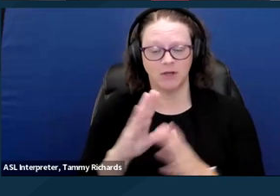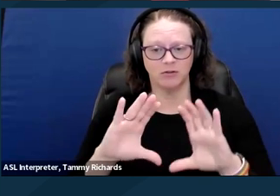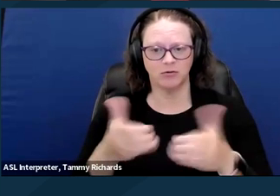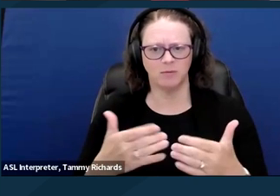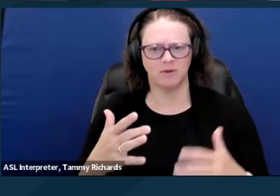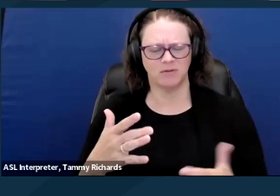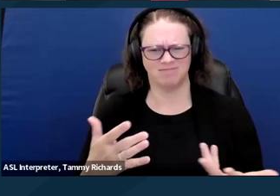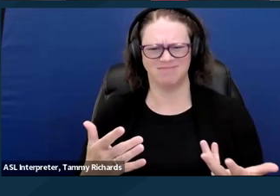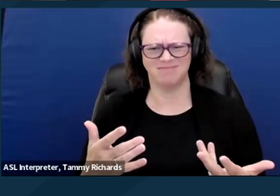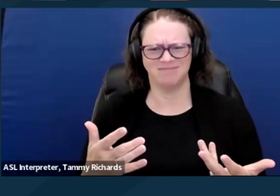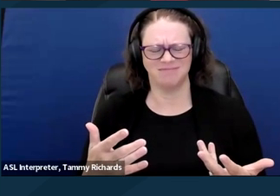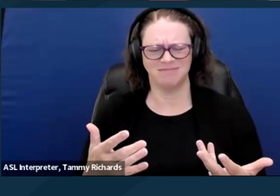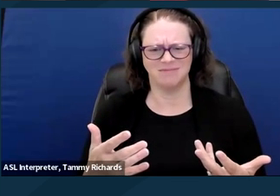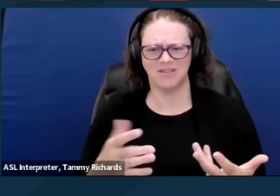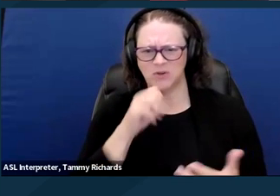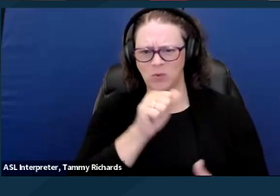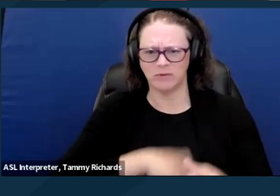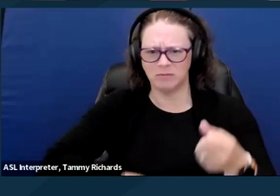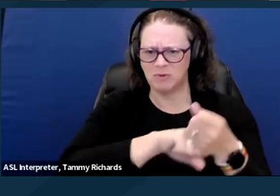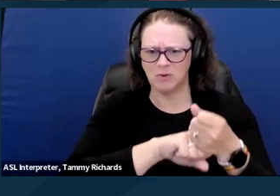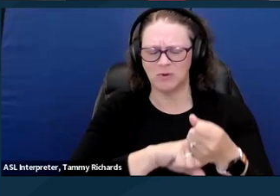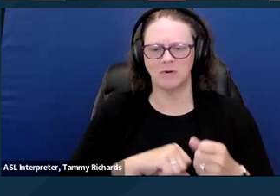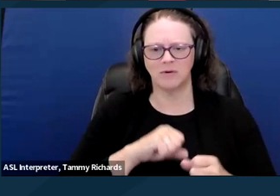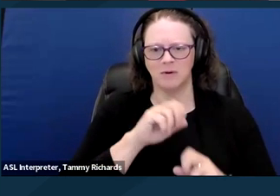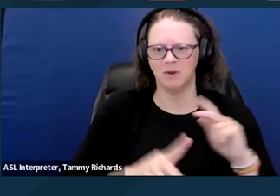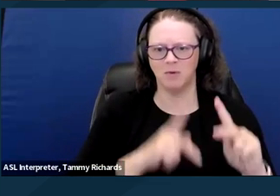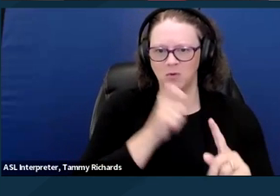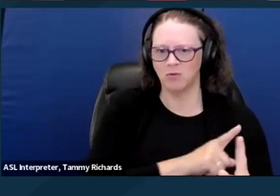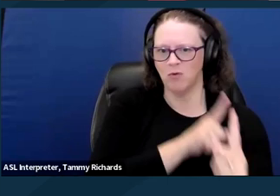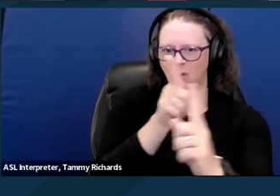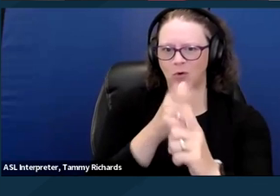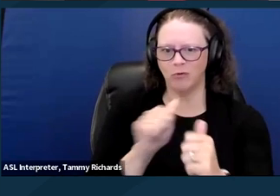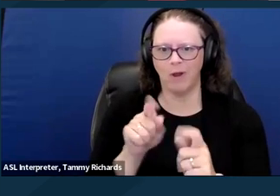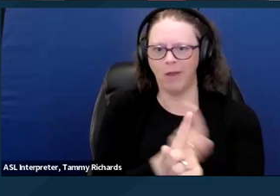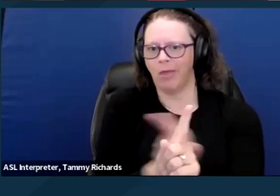to end or get around the IMD Exclusion for three big reasons.